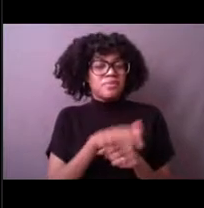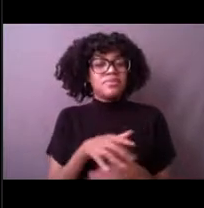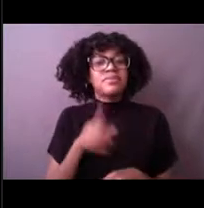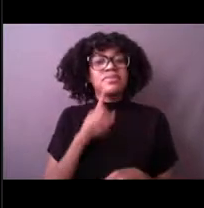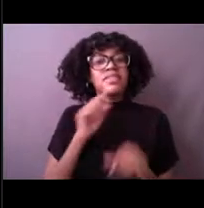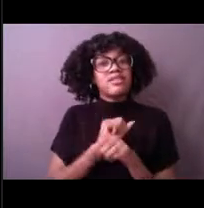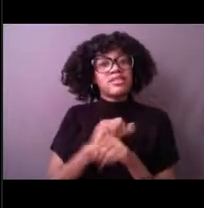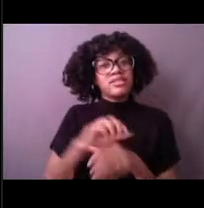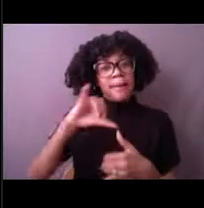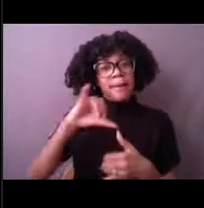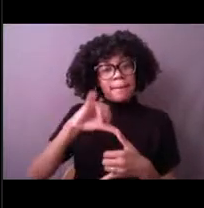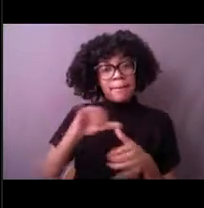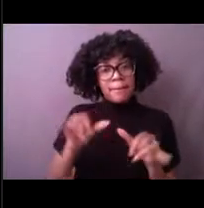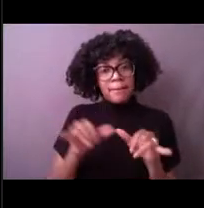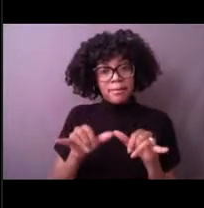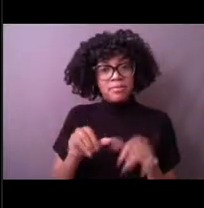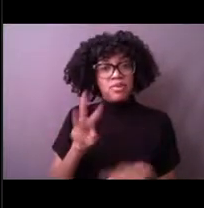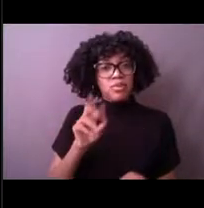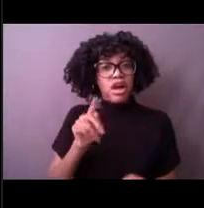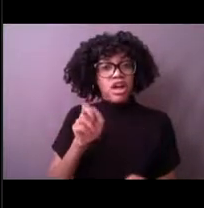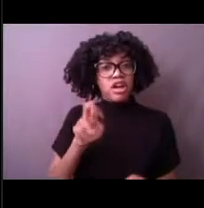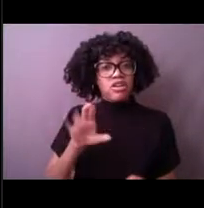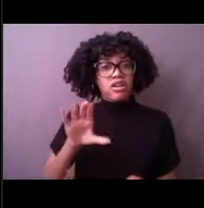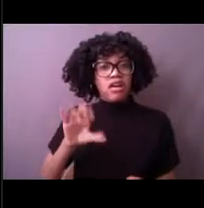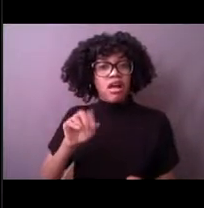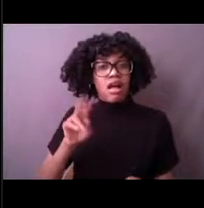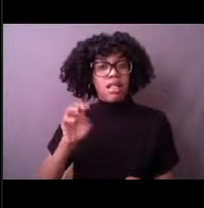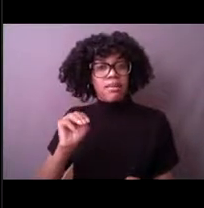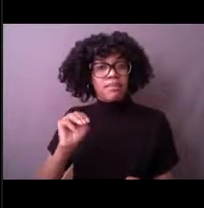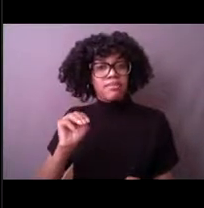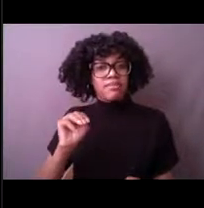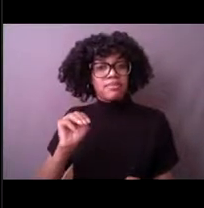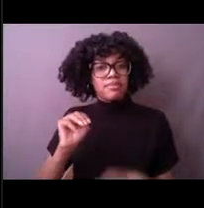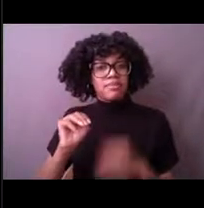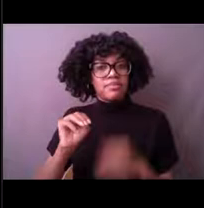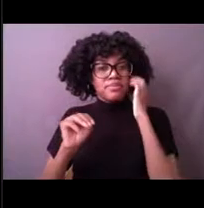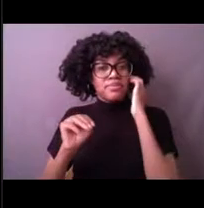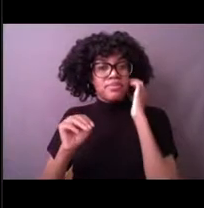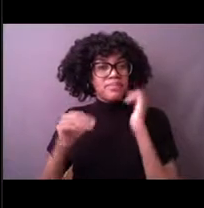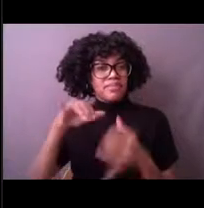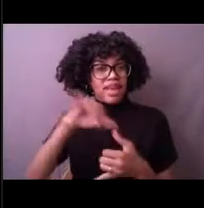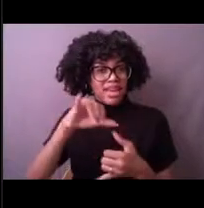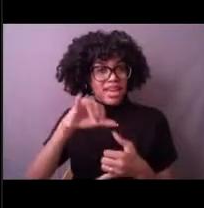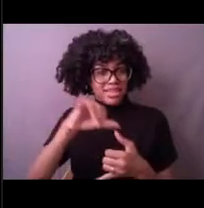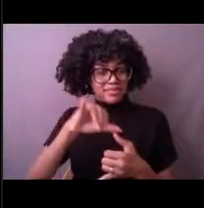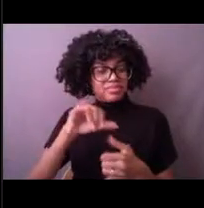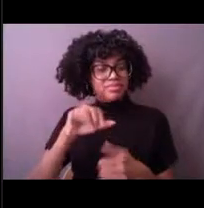above that bottom sensor. that's on the bottom of the ocean. So in a way, it is measuring a wave height.